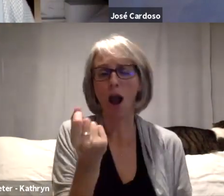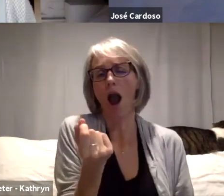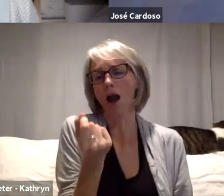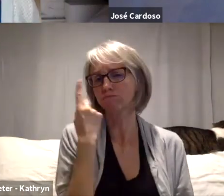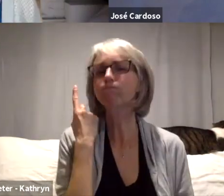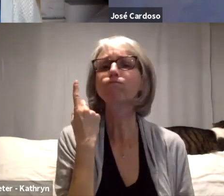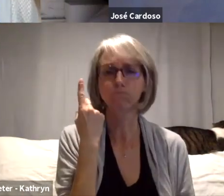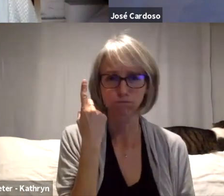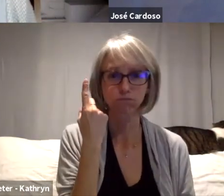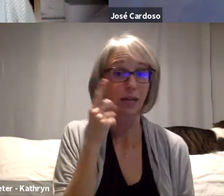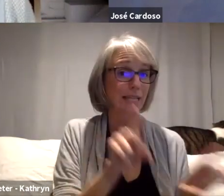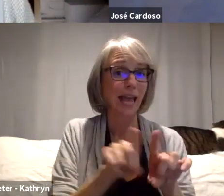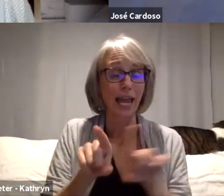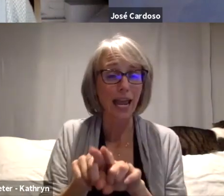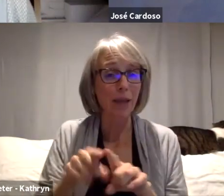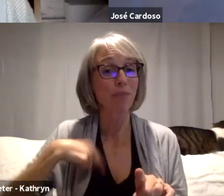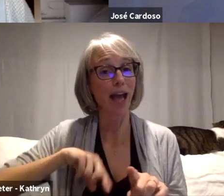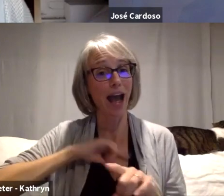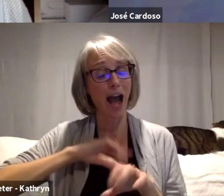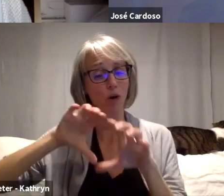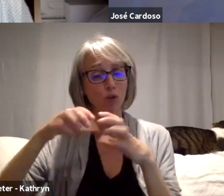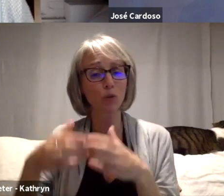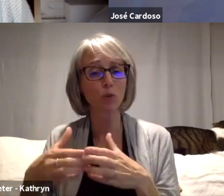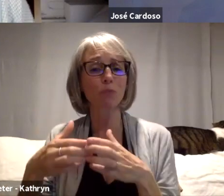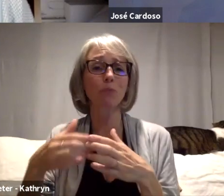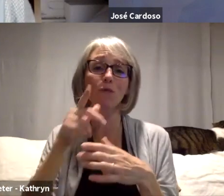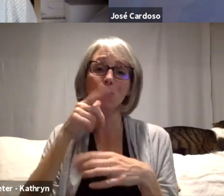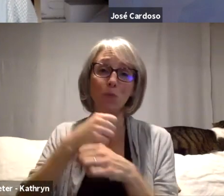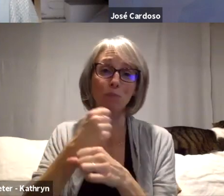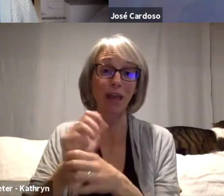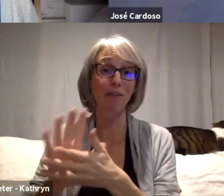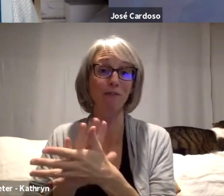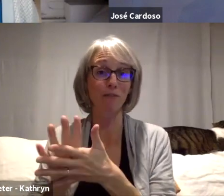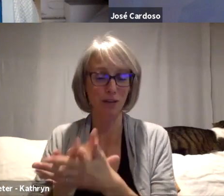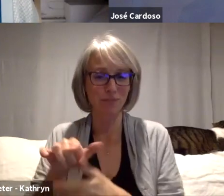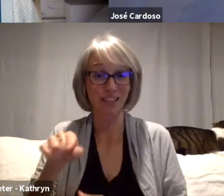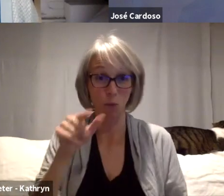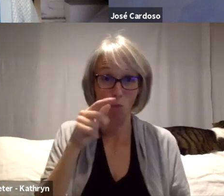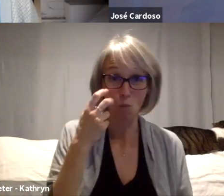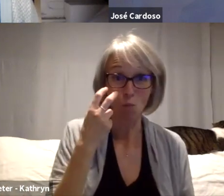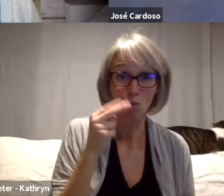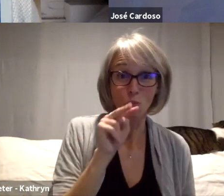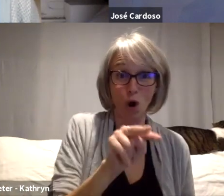that it really resonated with it really definitely came forward for me. And I just wanted to say, I guess